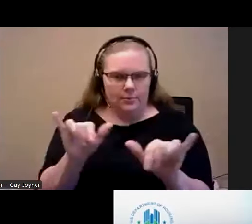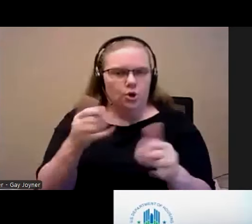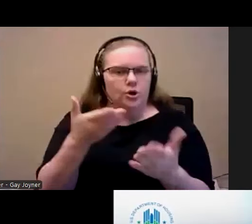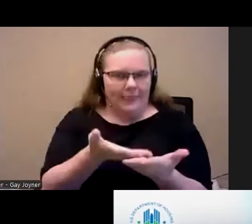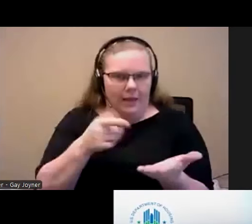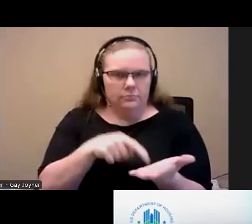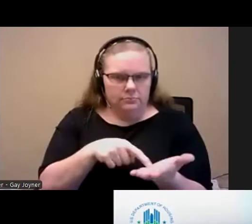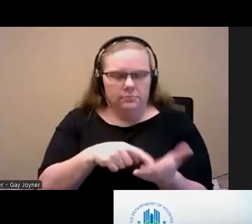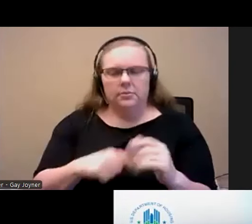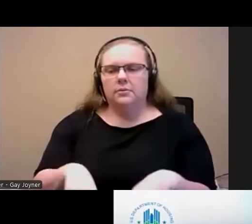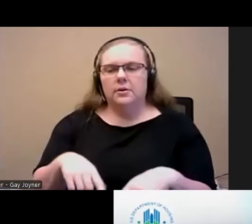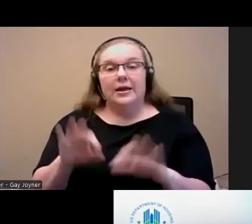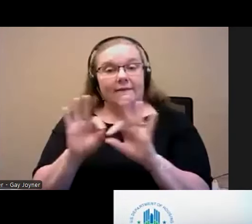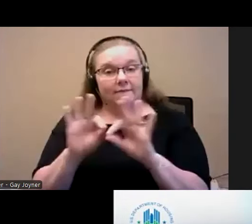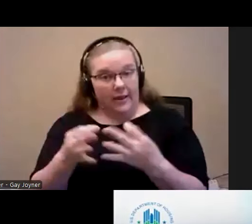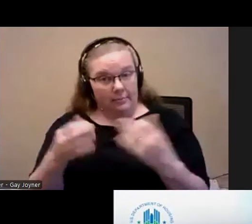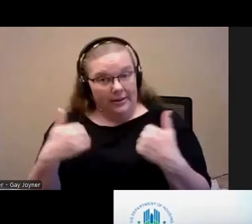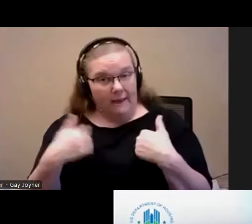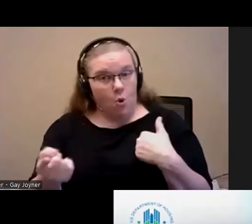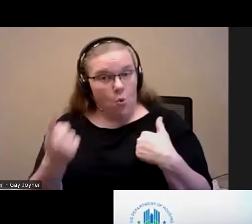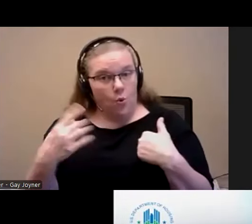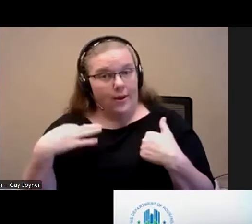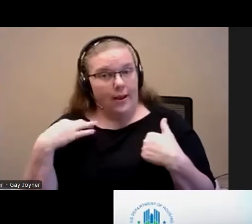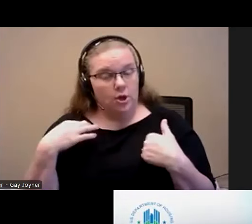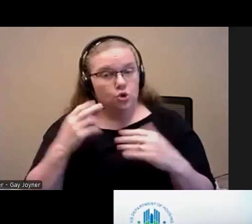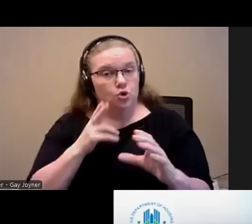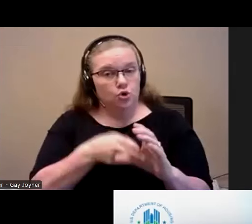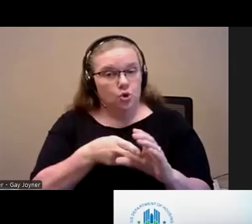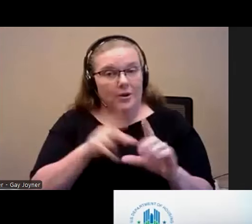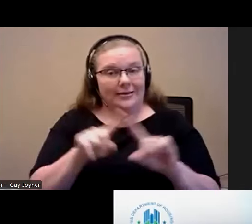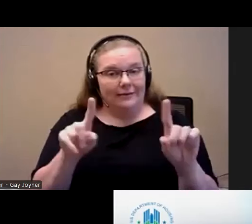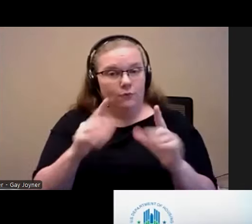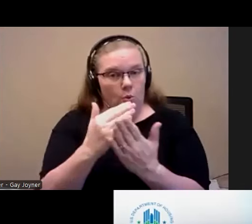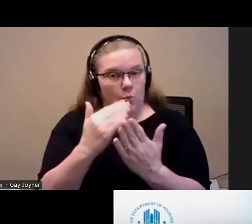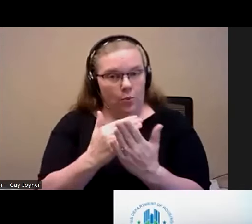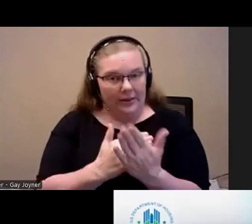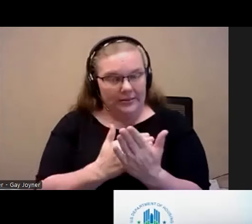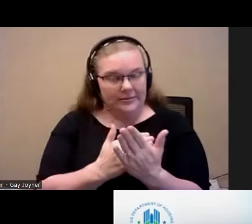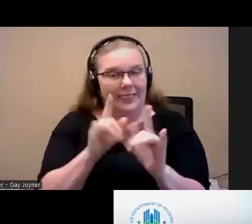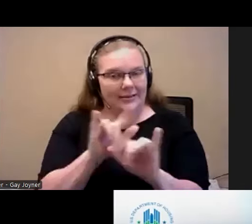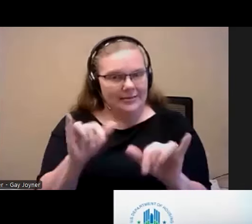And families have one application to join different wayâ€¦ It seemed -- wait lists at the same time?